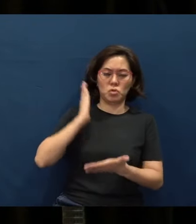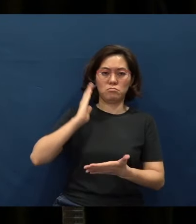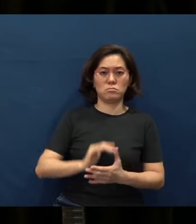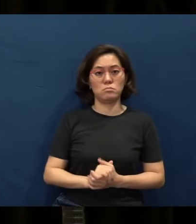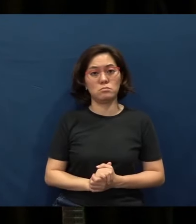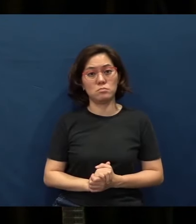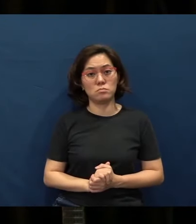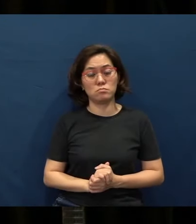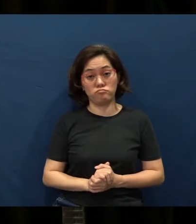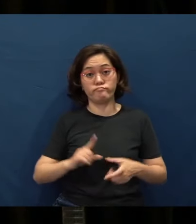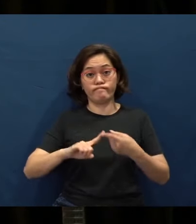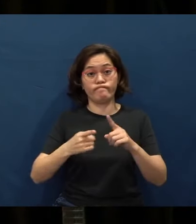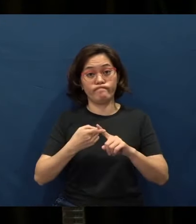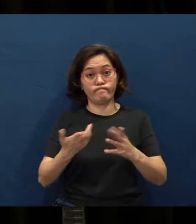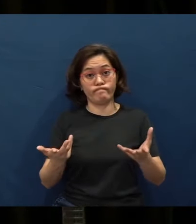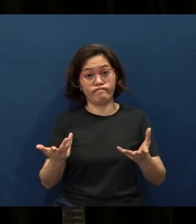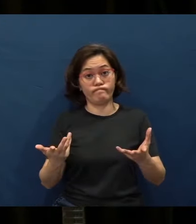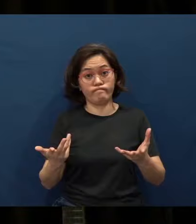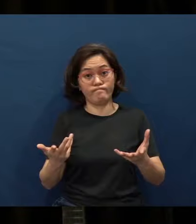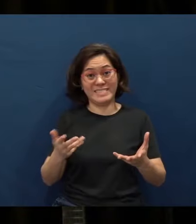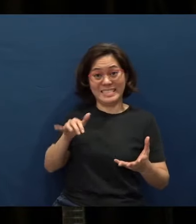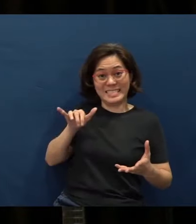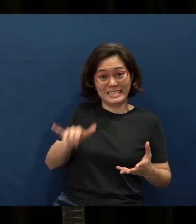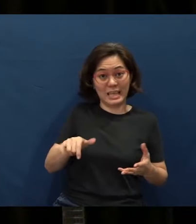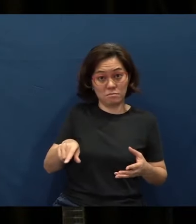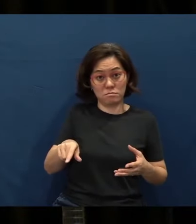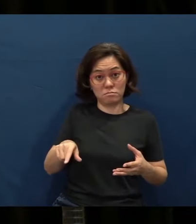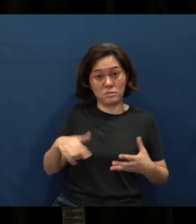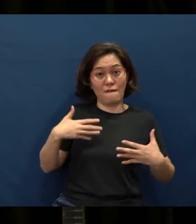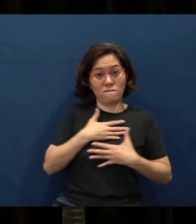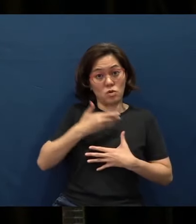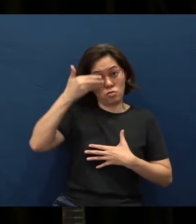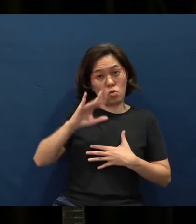Friends, that is the fear of the Lord, that my love,